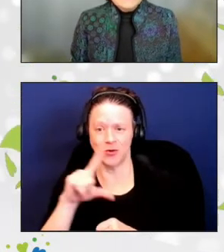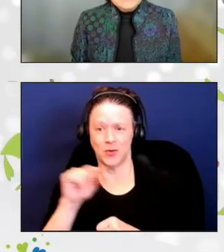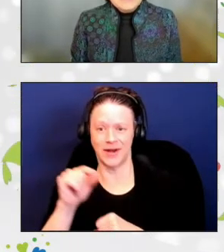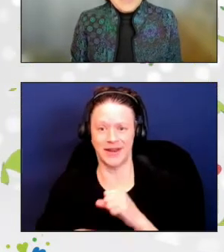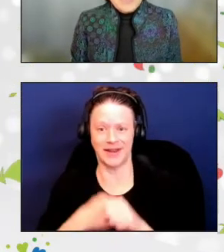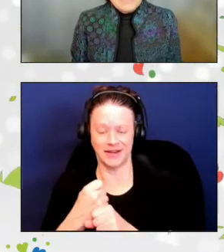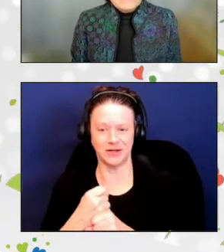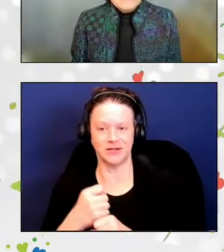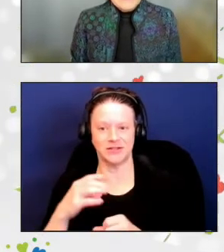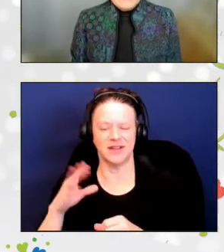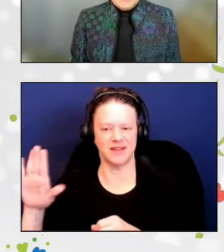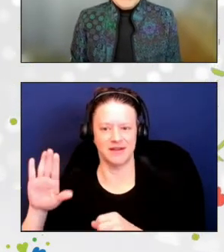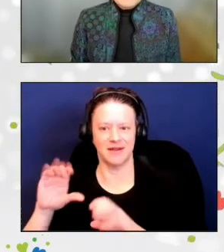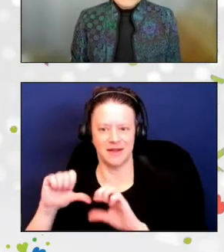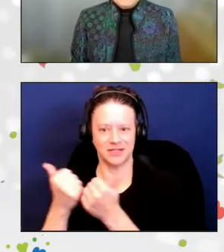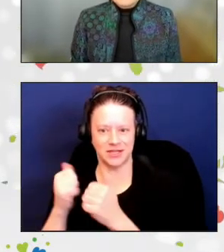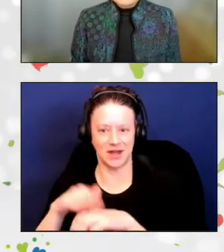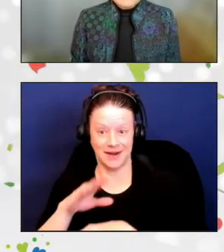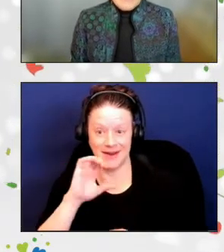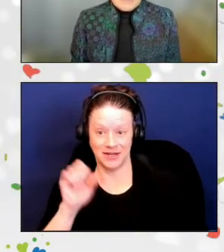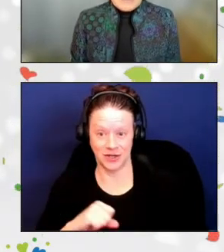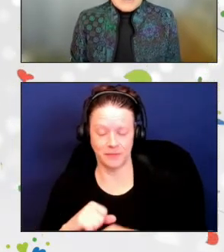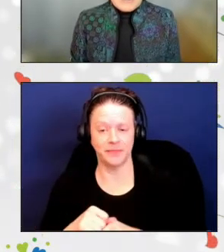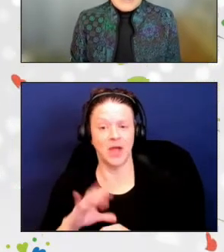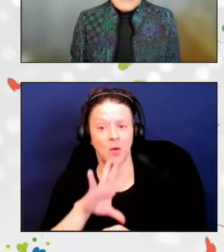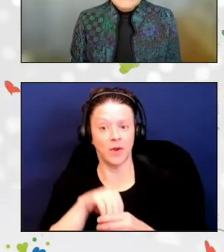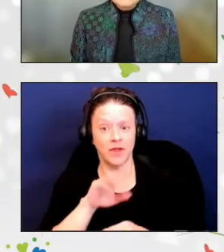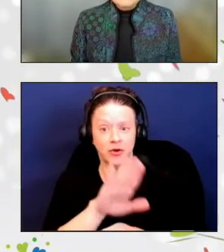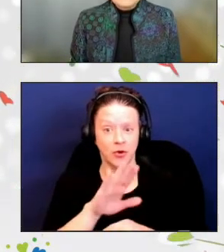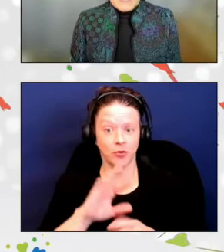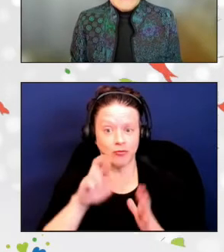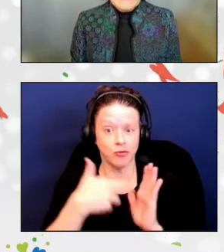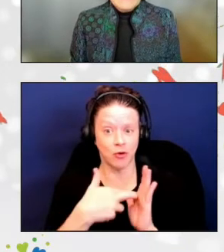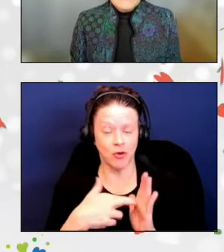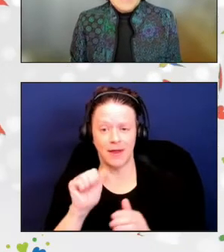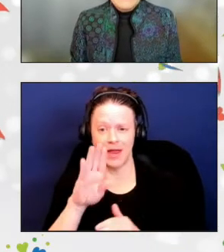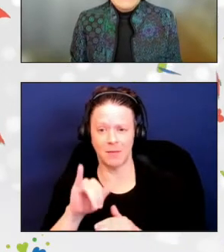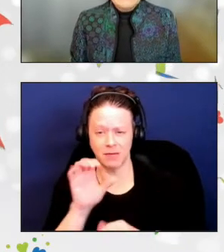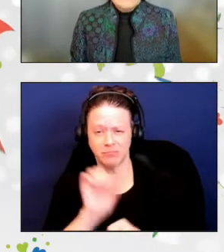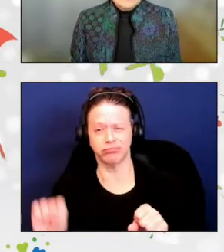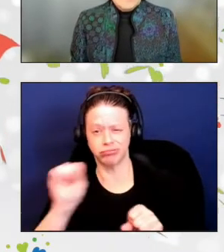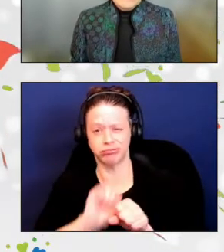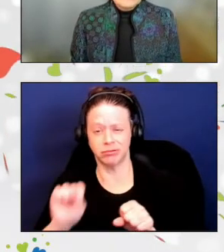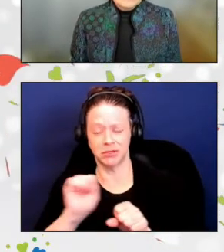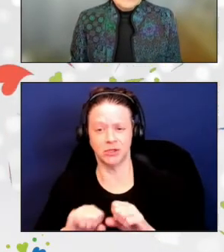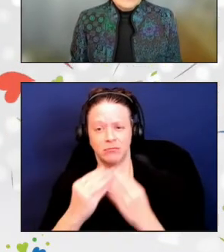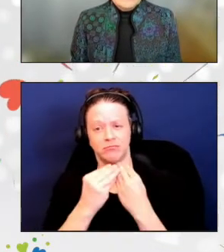In her role, Amy has worked tirelessly to eradicate hunger among her community's